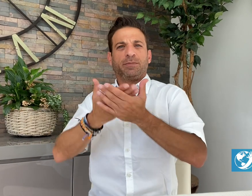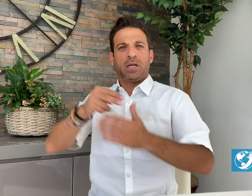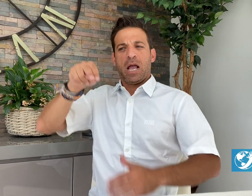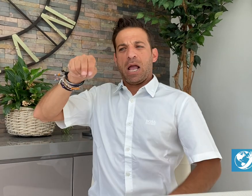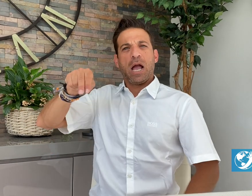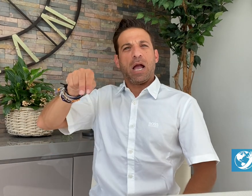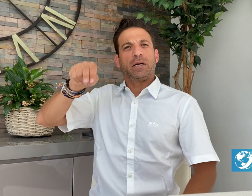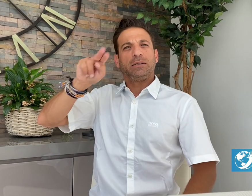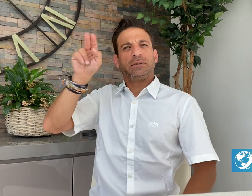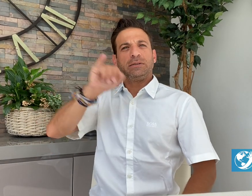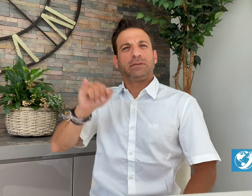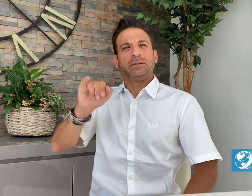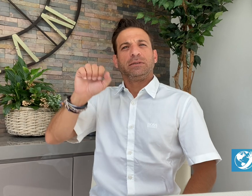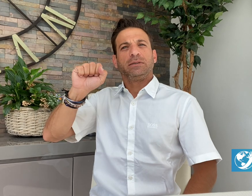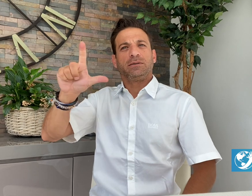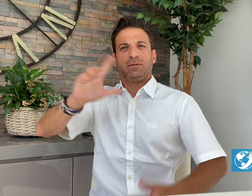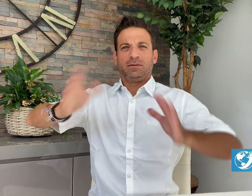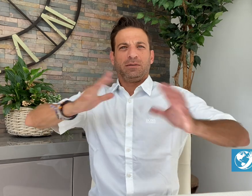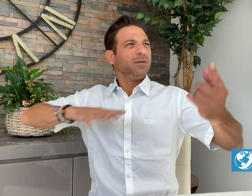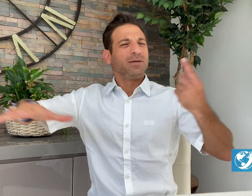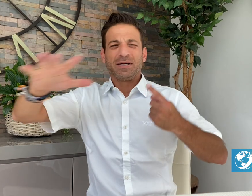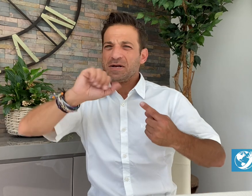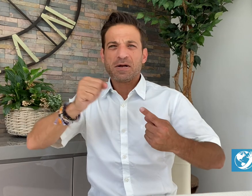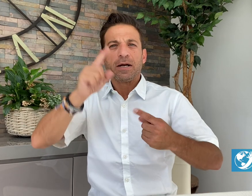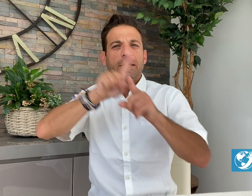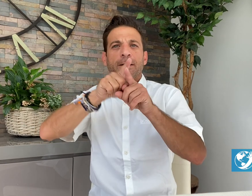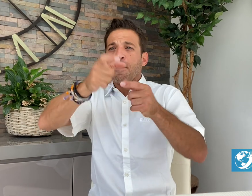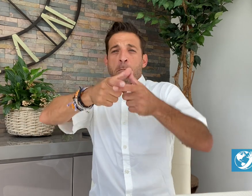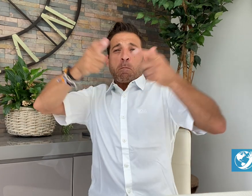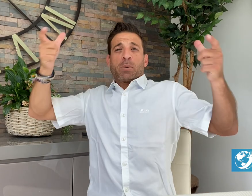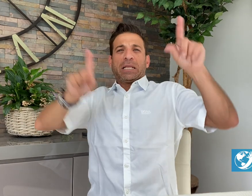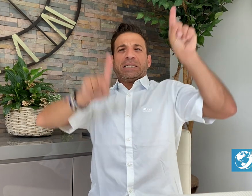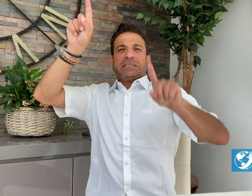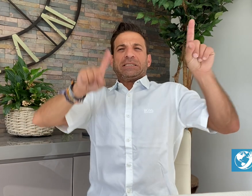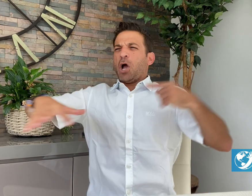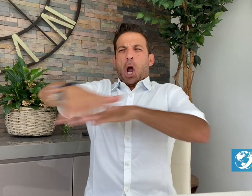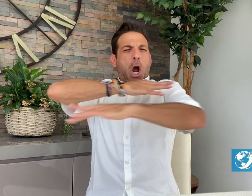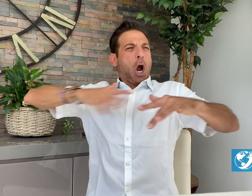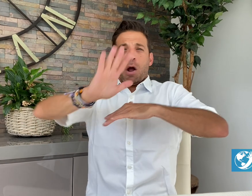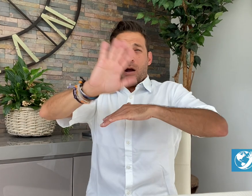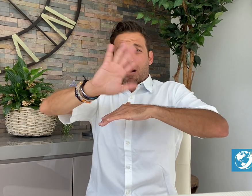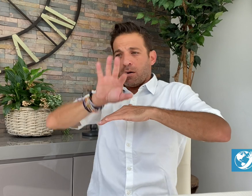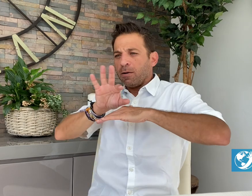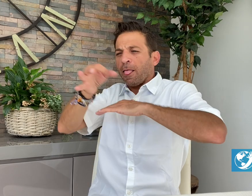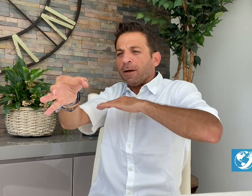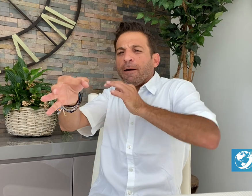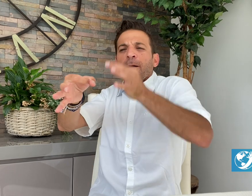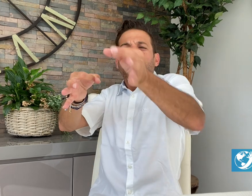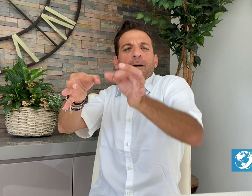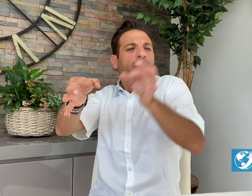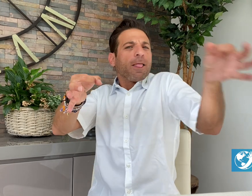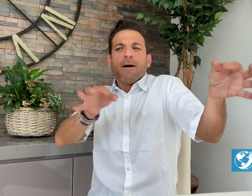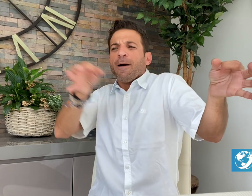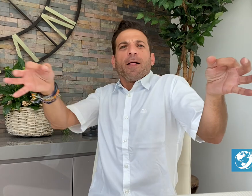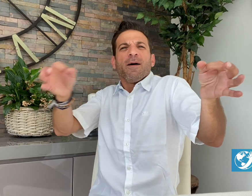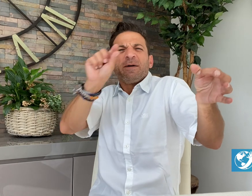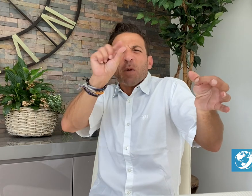of New Zealand Sign Language (NZSL) interpreters, especially